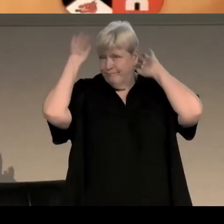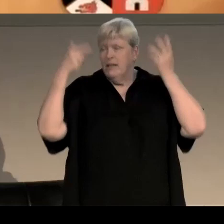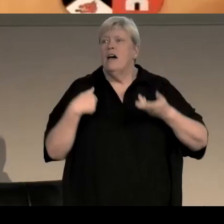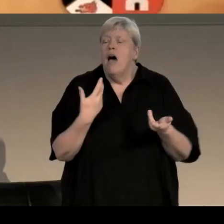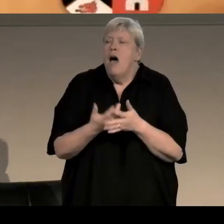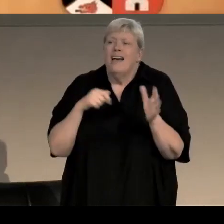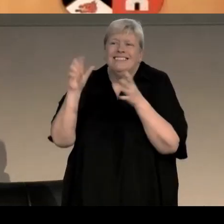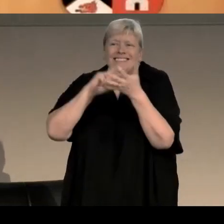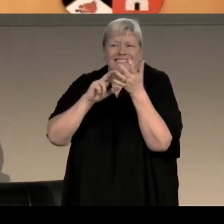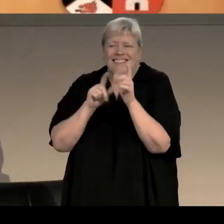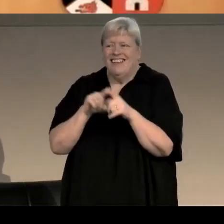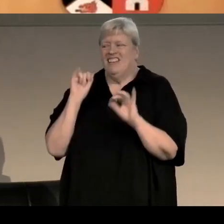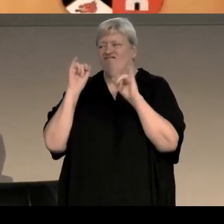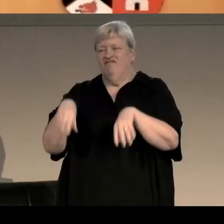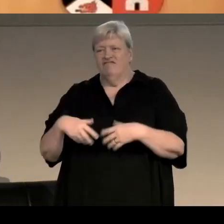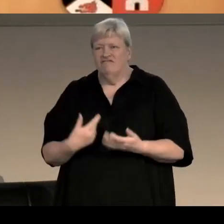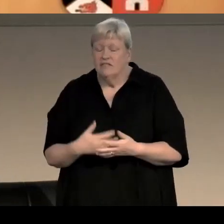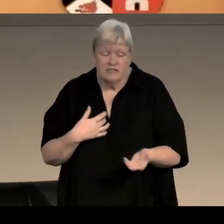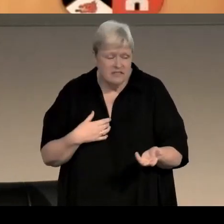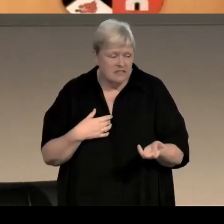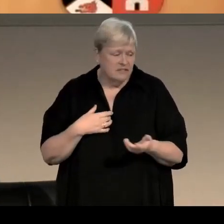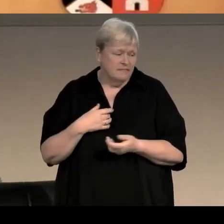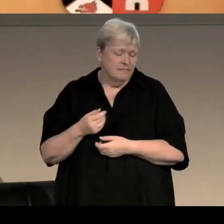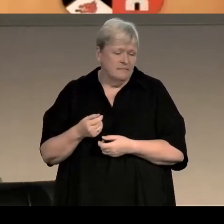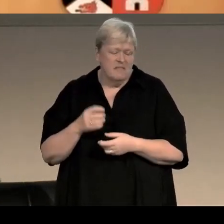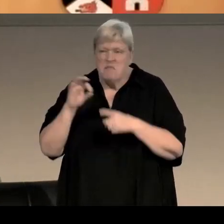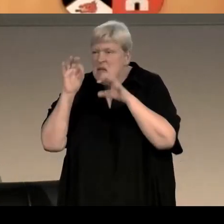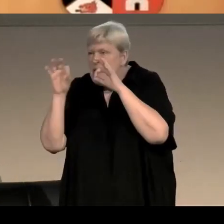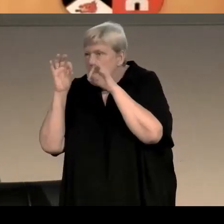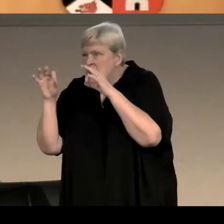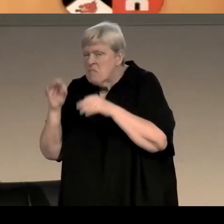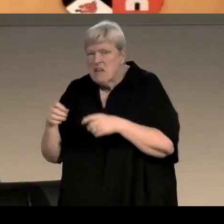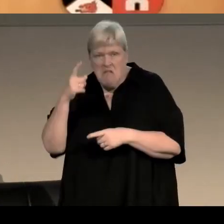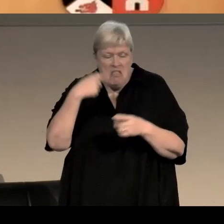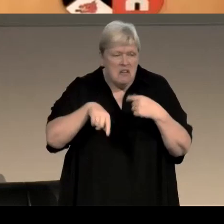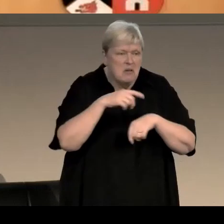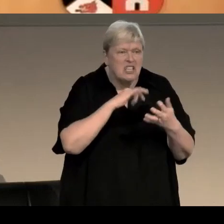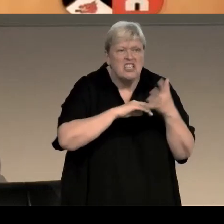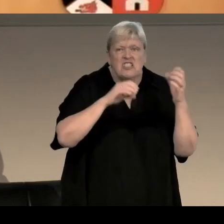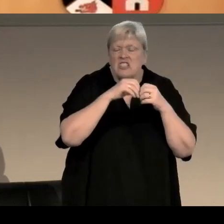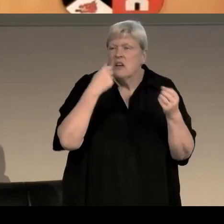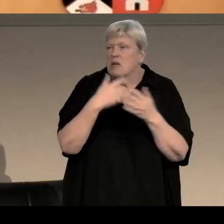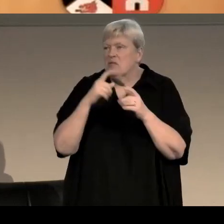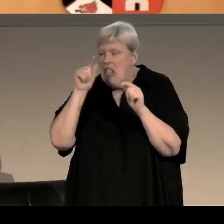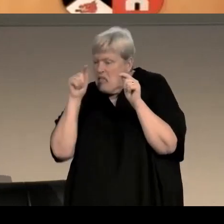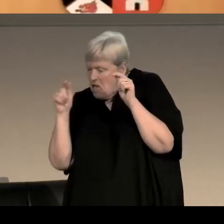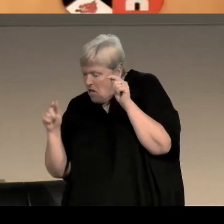Danny pulled a face. ‘Picky, picky, picky. Anybody would think you were on the subs’ table, fiddling with my commas and misrelated participles.’